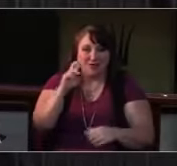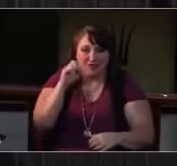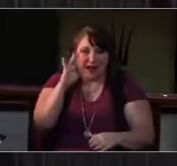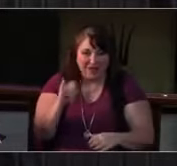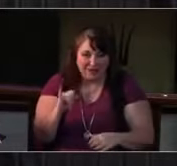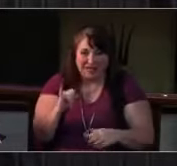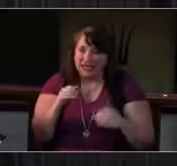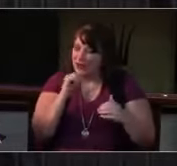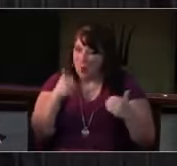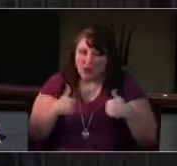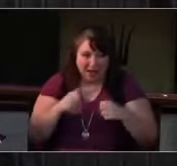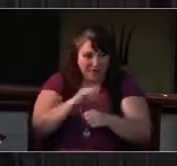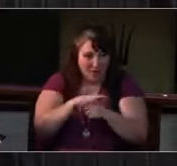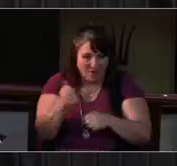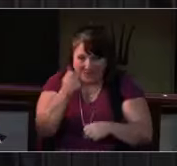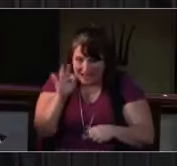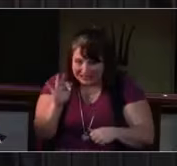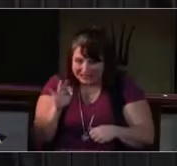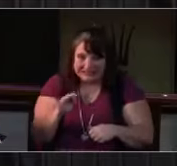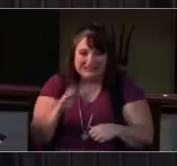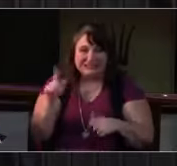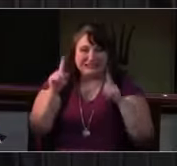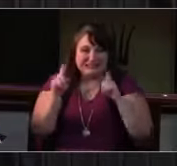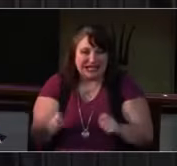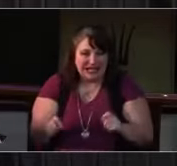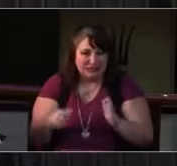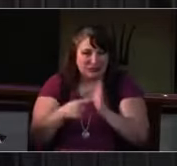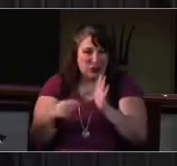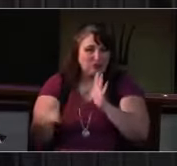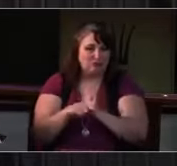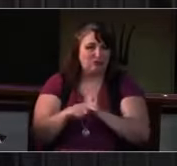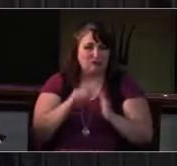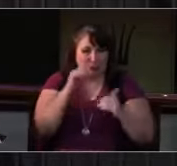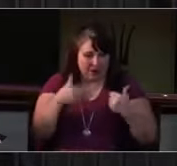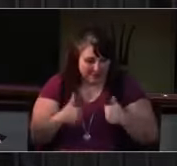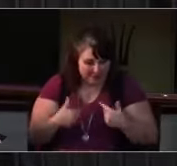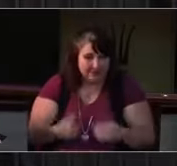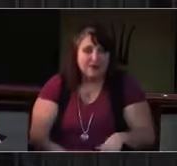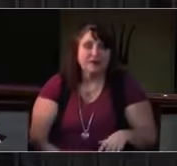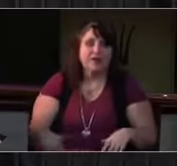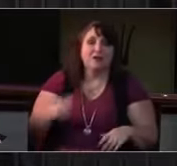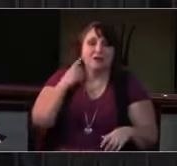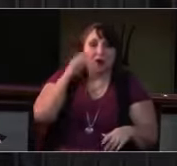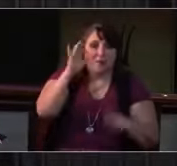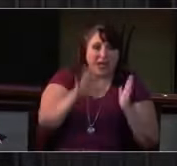her best friend, who is facing her first Mother's Day without her mother who died of Covid-19 a month ago.